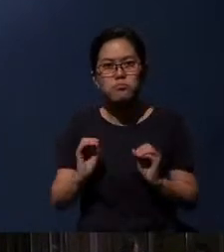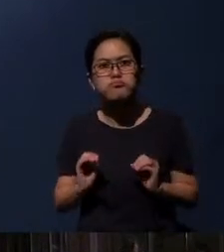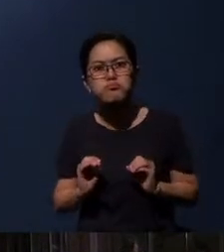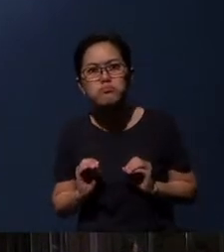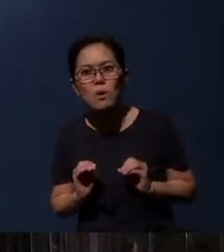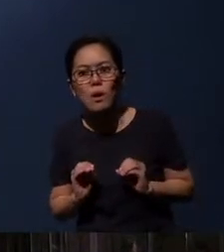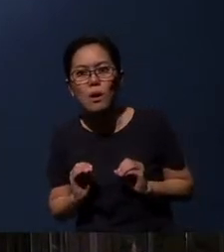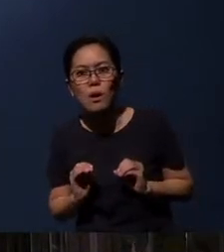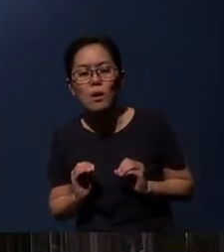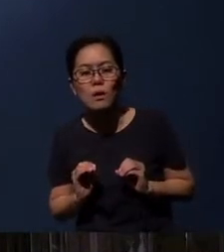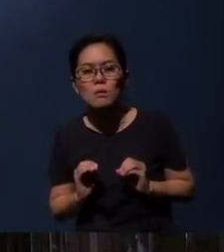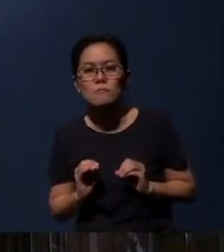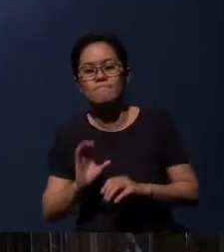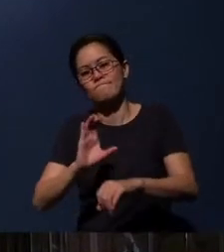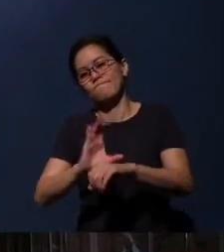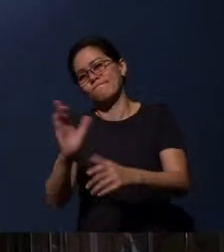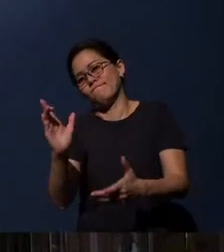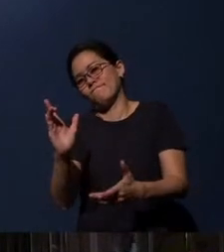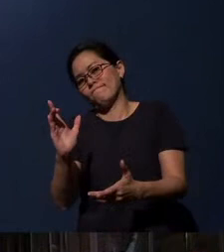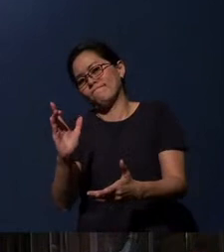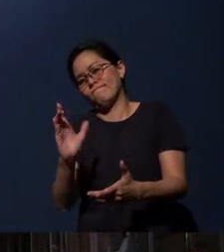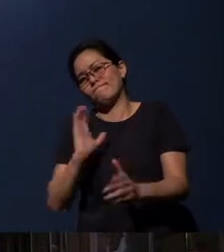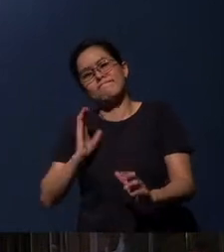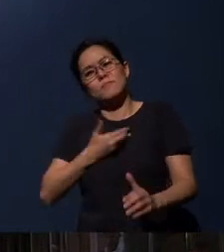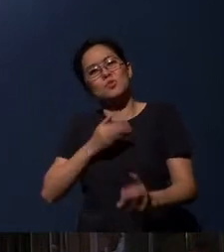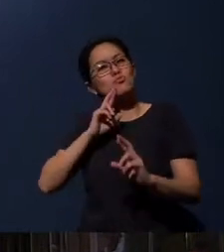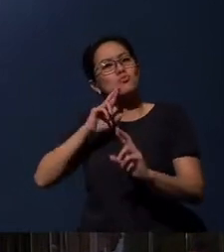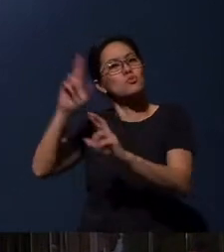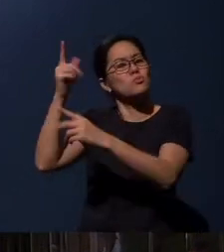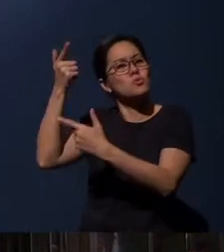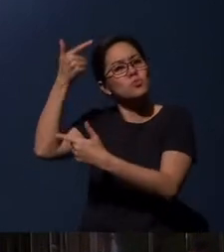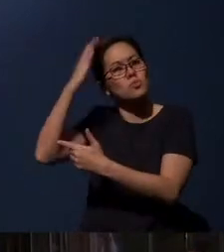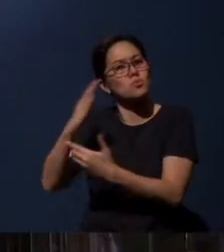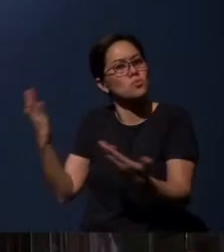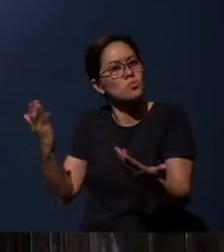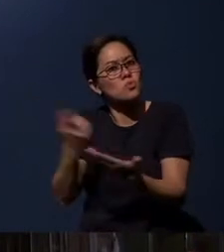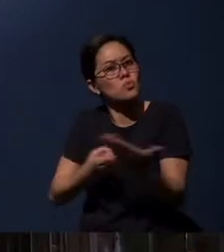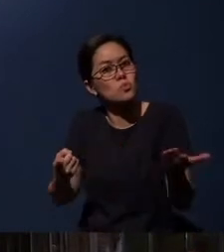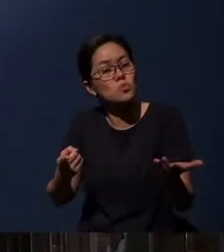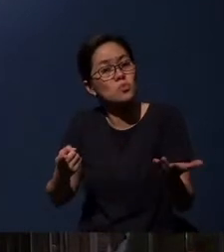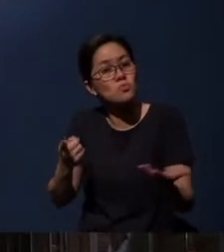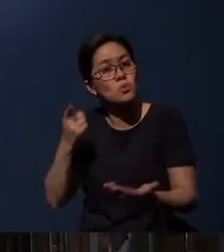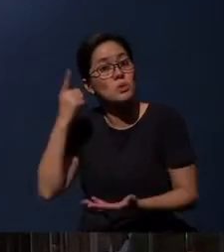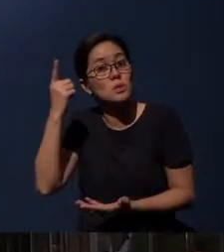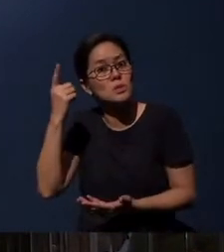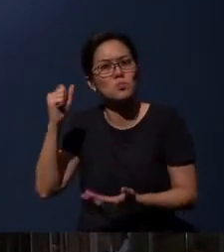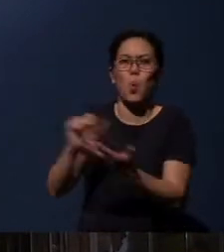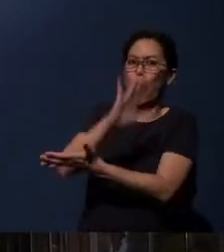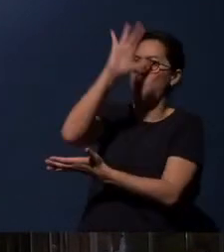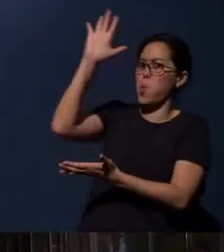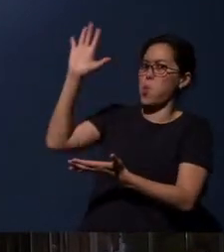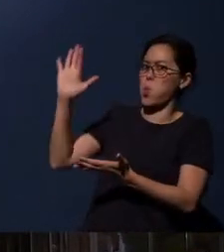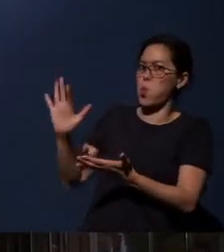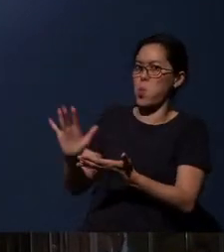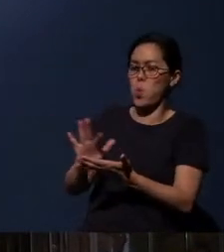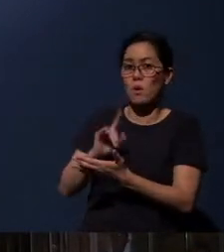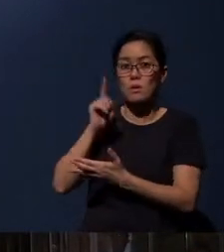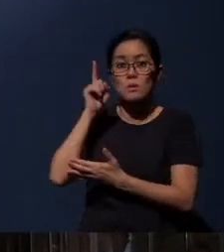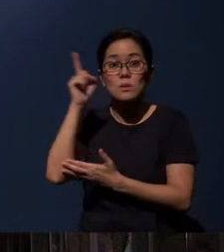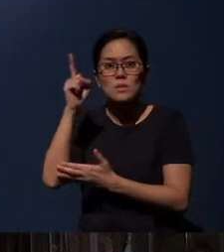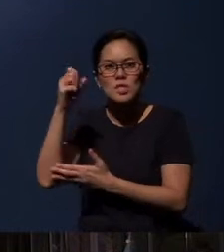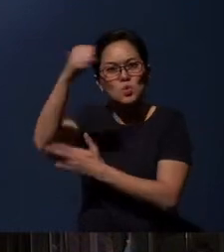Church, what is our response to a God who is all glorious, who is sovereign?